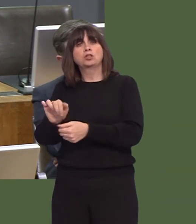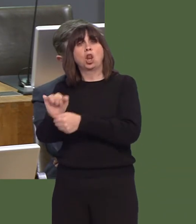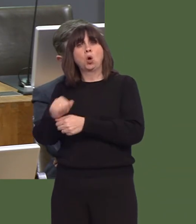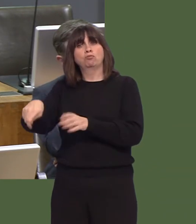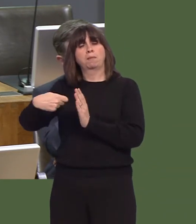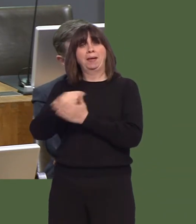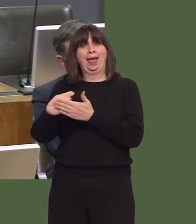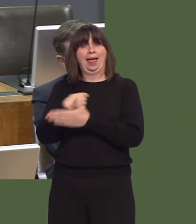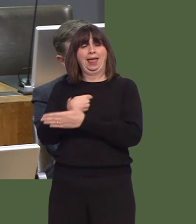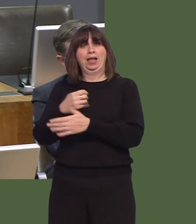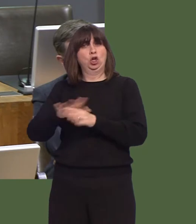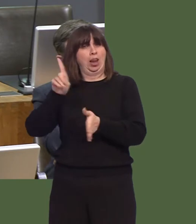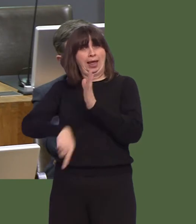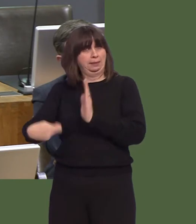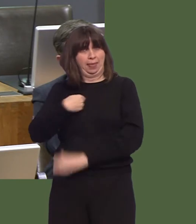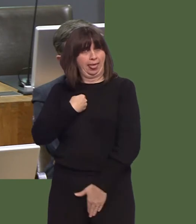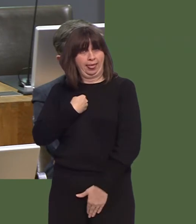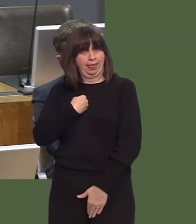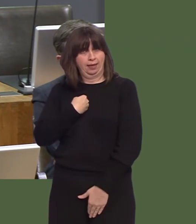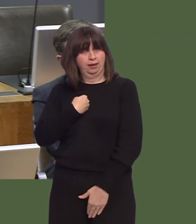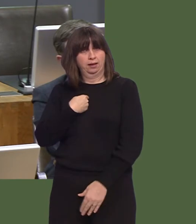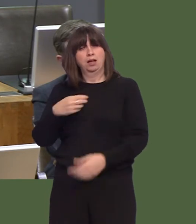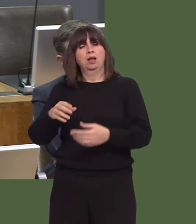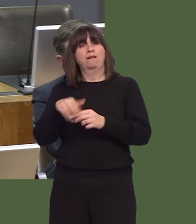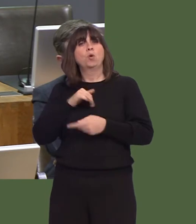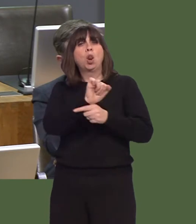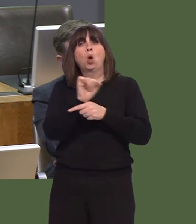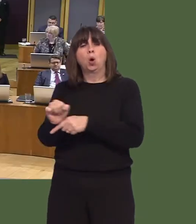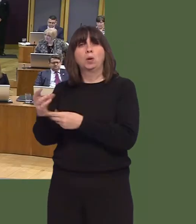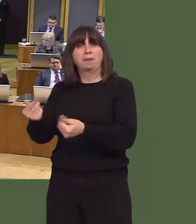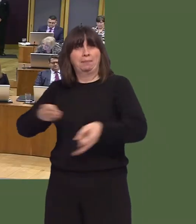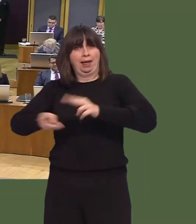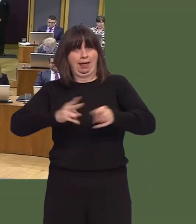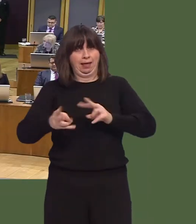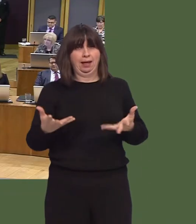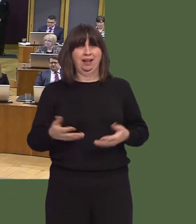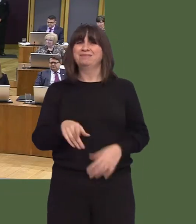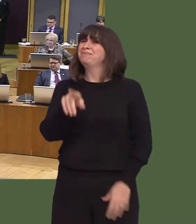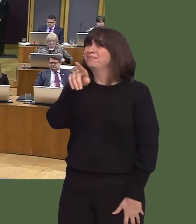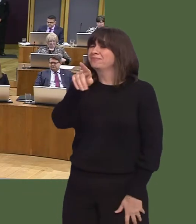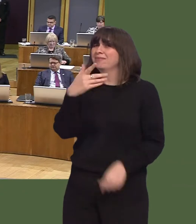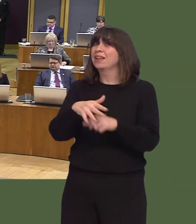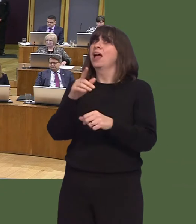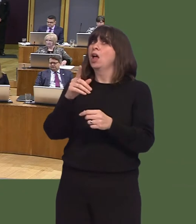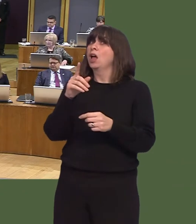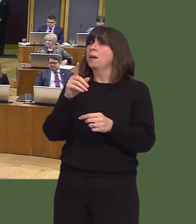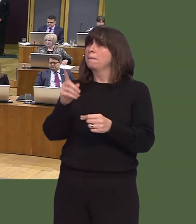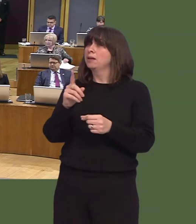and on time, and contain the relevant provisions for enforcement? Carwyn Jones AM: Well, yes, but she doesn't say that the loans aren't being paid on time;